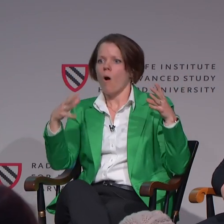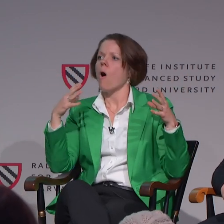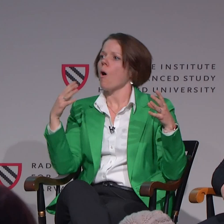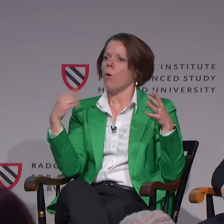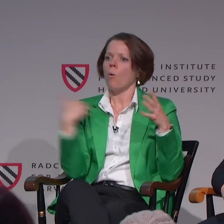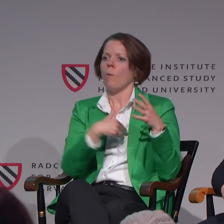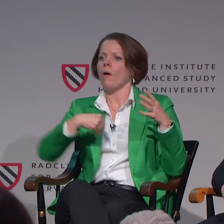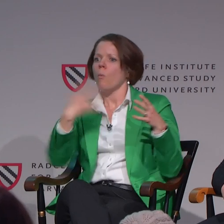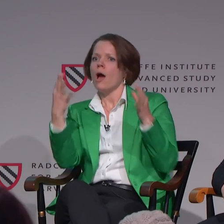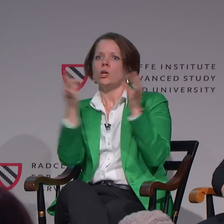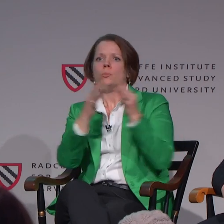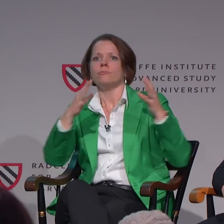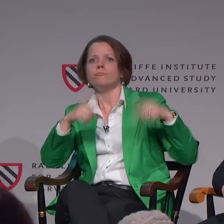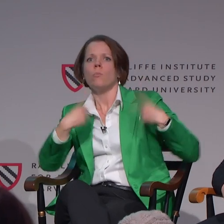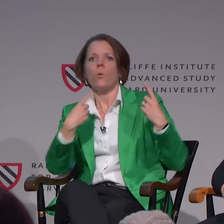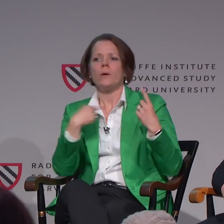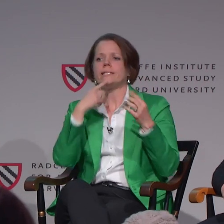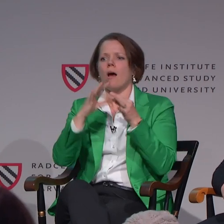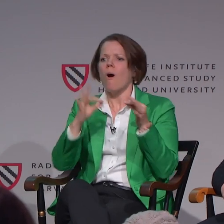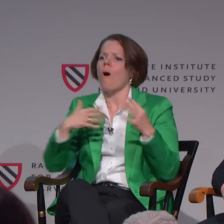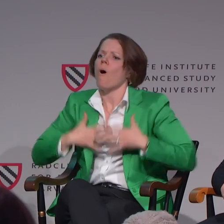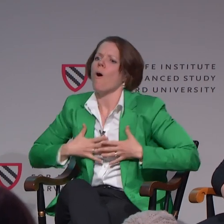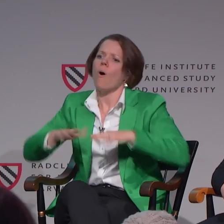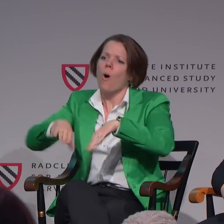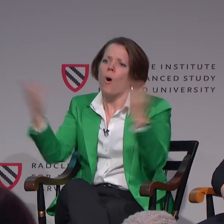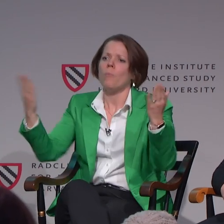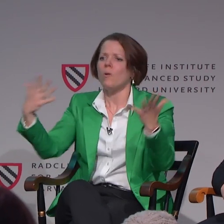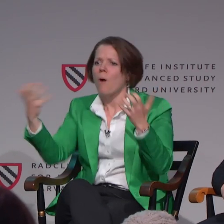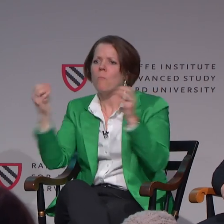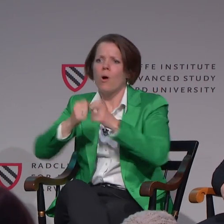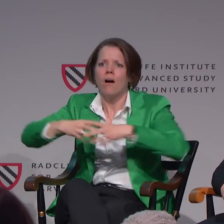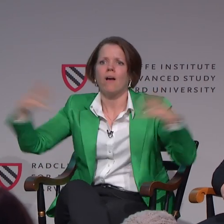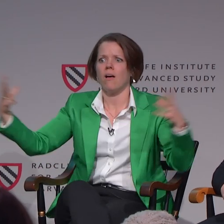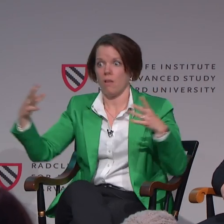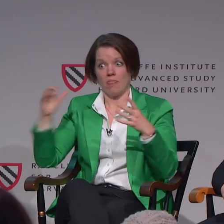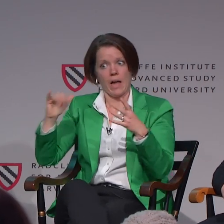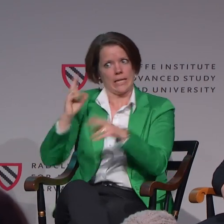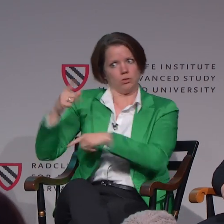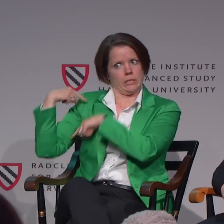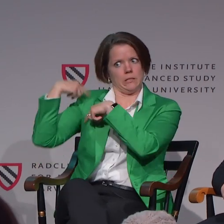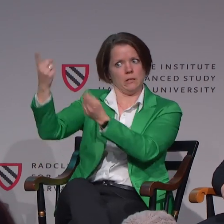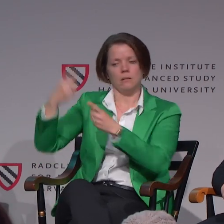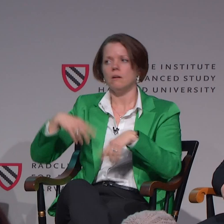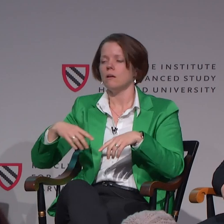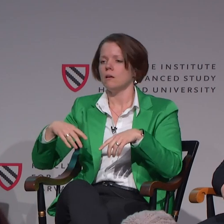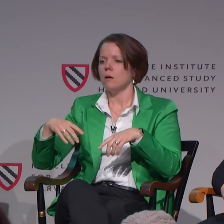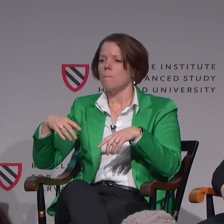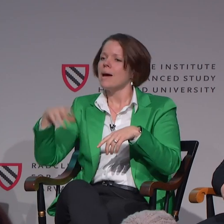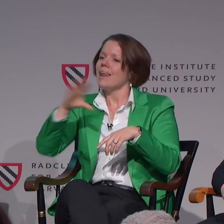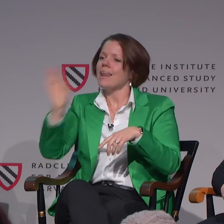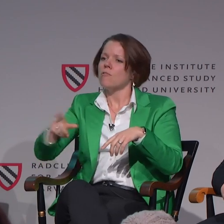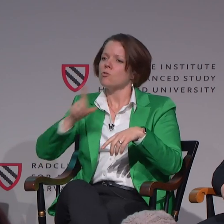to be quite honest-- with interpreters of color. And sometimes to say, hey, we want to grow that population